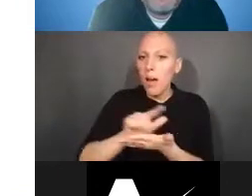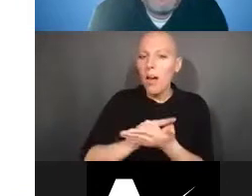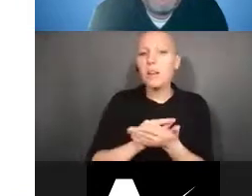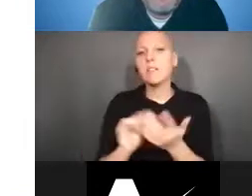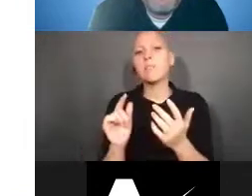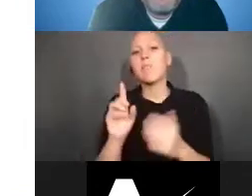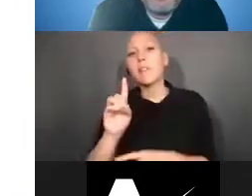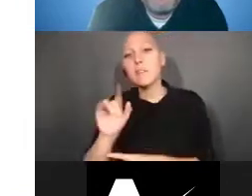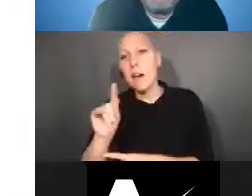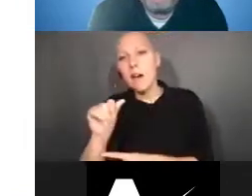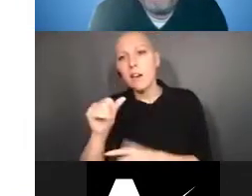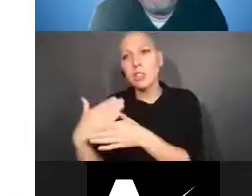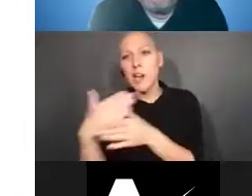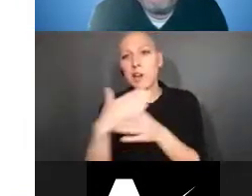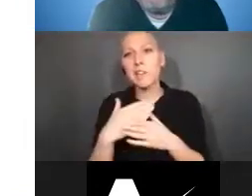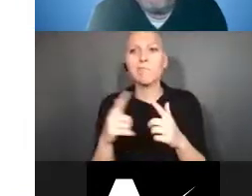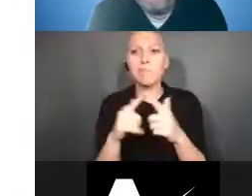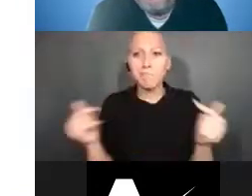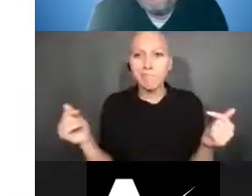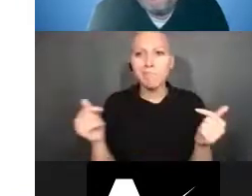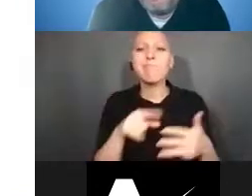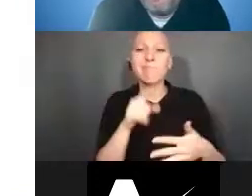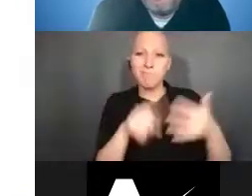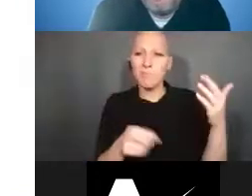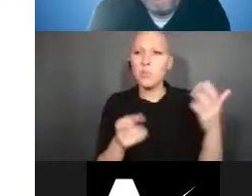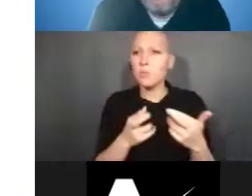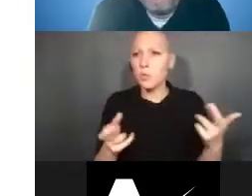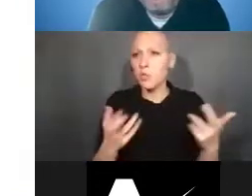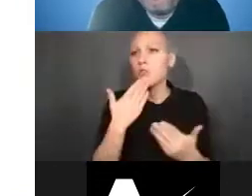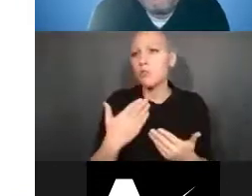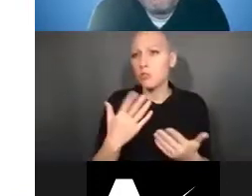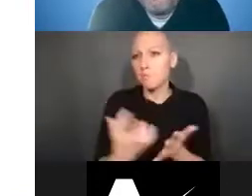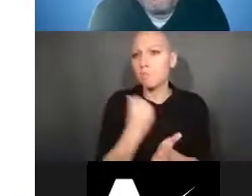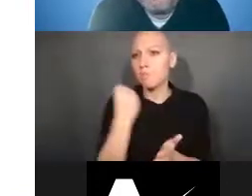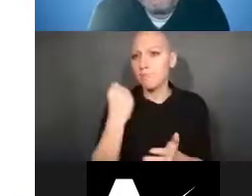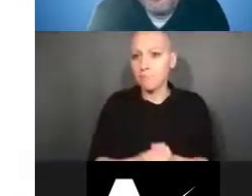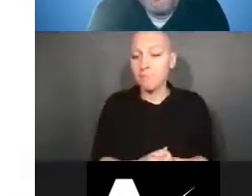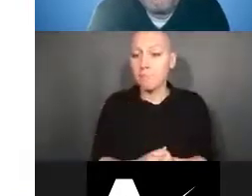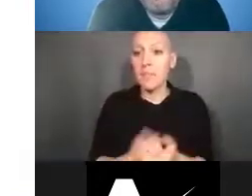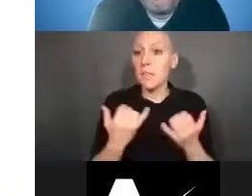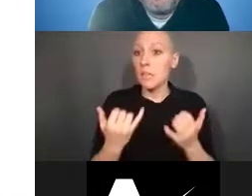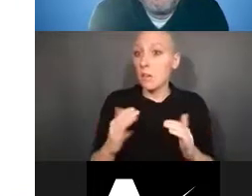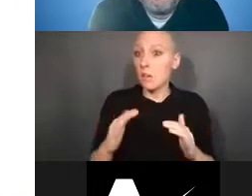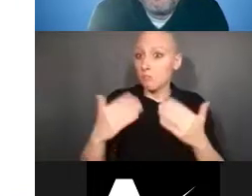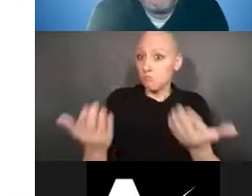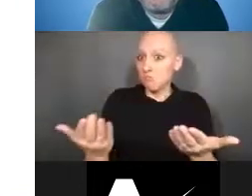And thank you and now I'll turn it over to you, and hopefully you got some questions and answers for us, or questions.